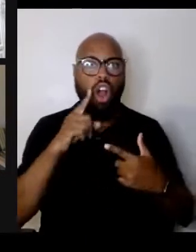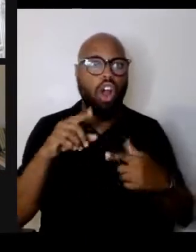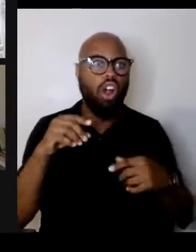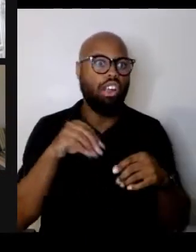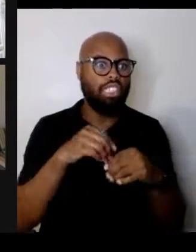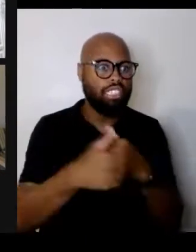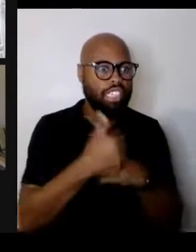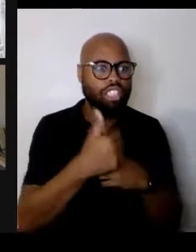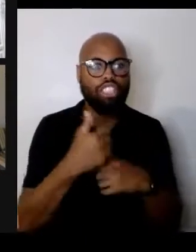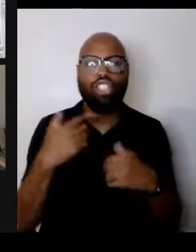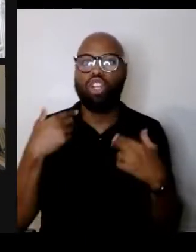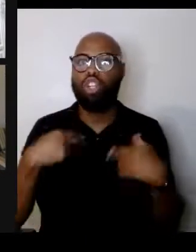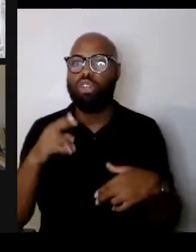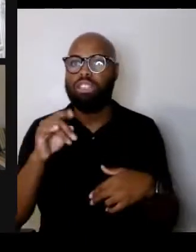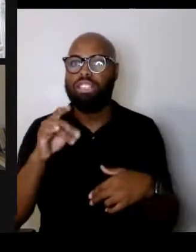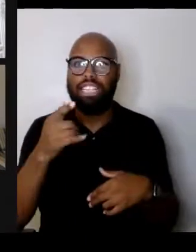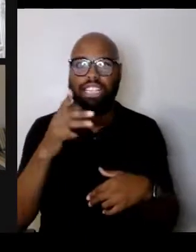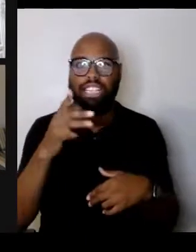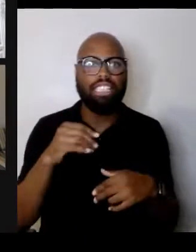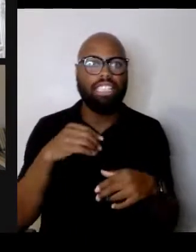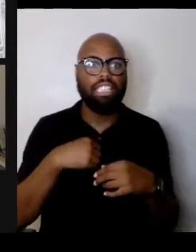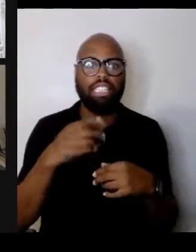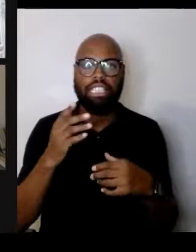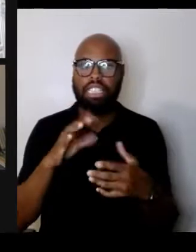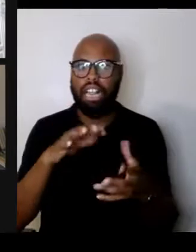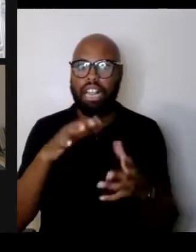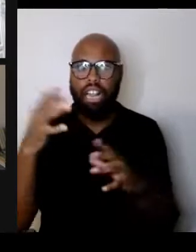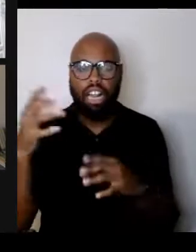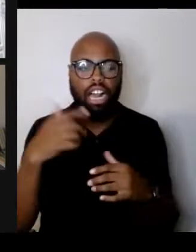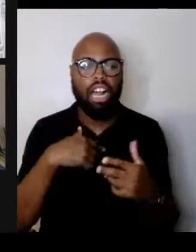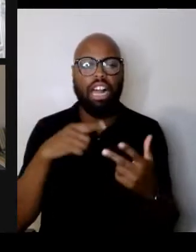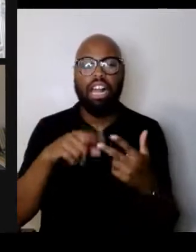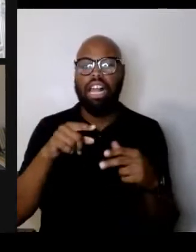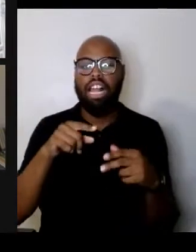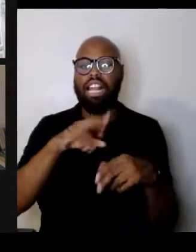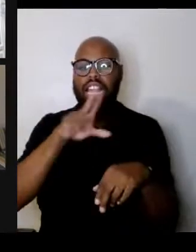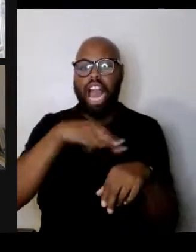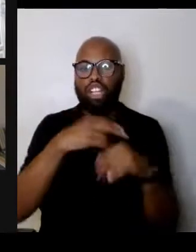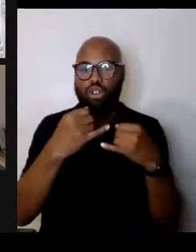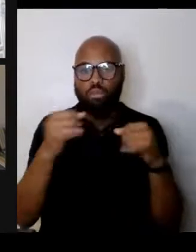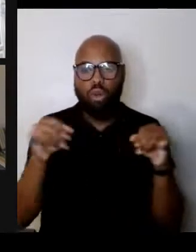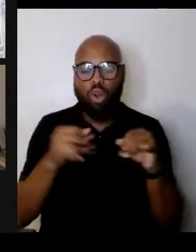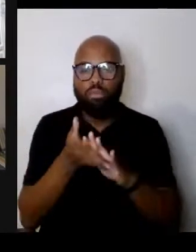"national borders and sensitivities become irrelevant. "Wherever men or women are persecuted